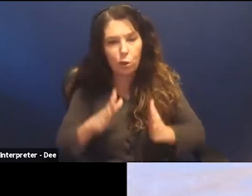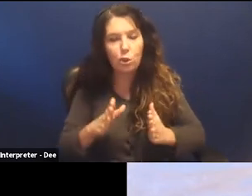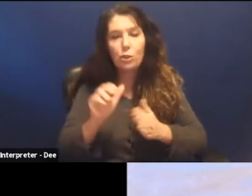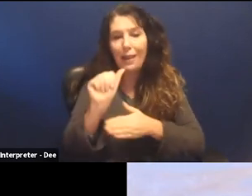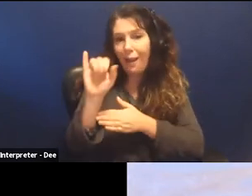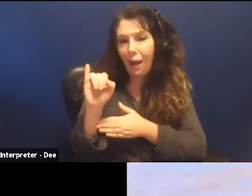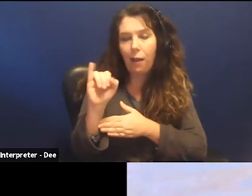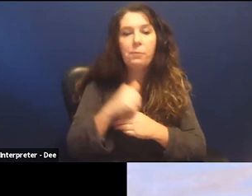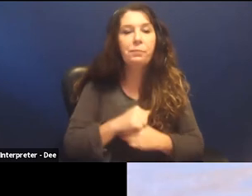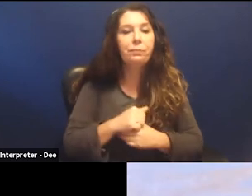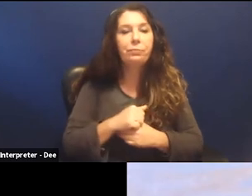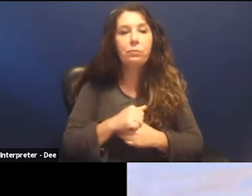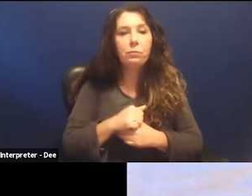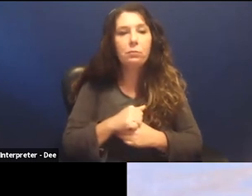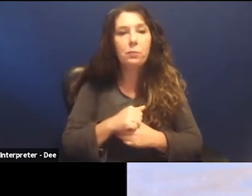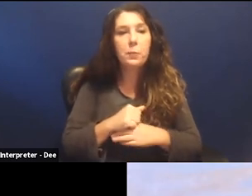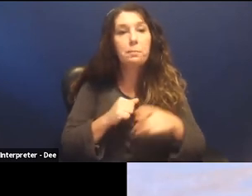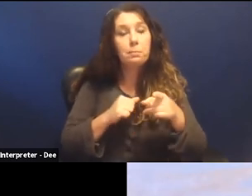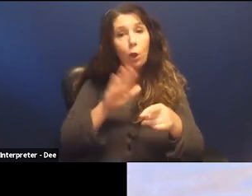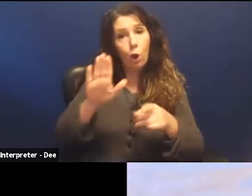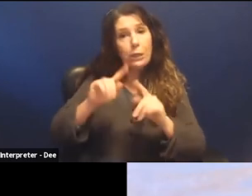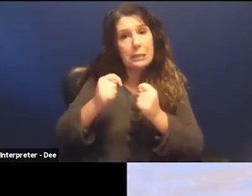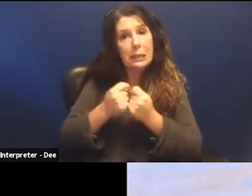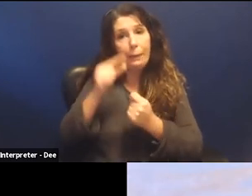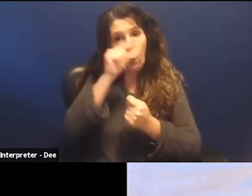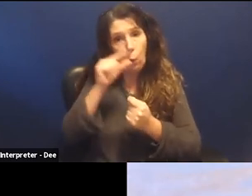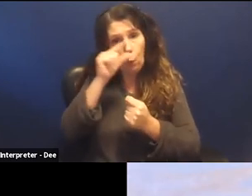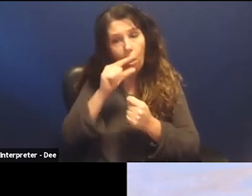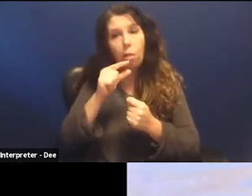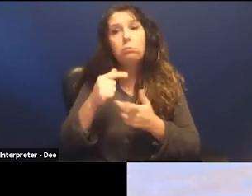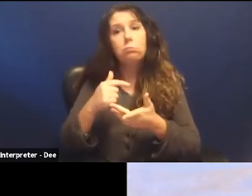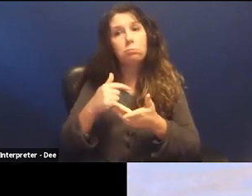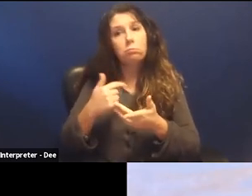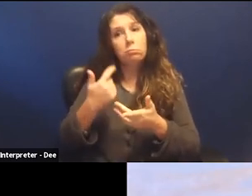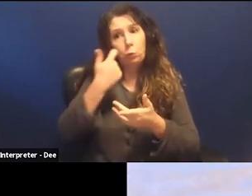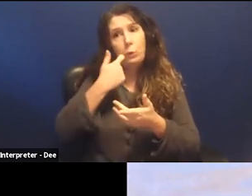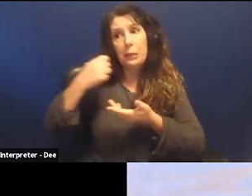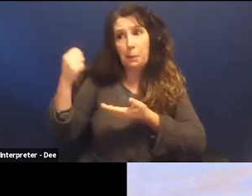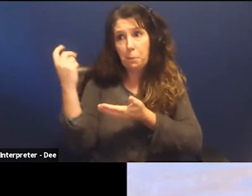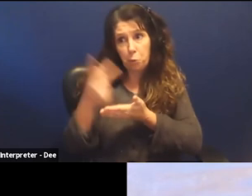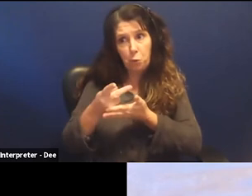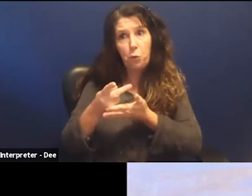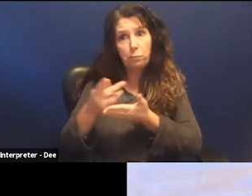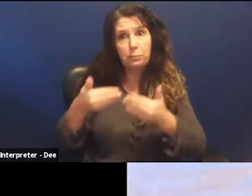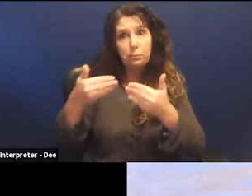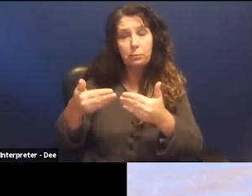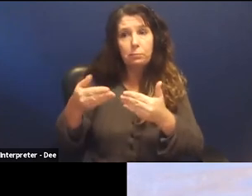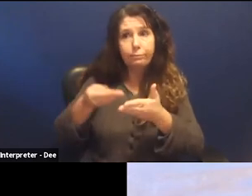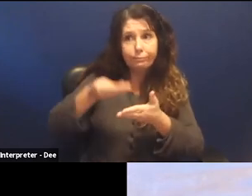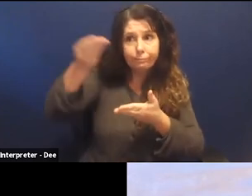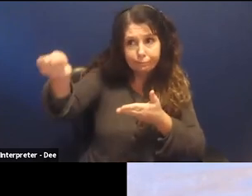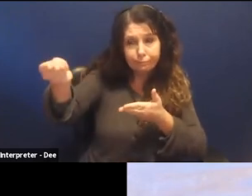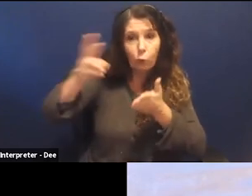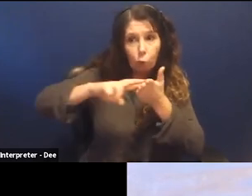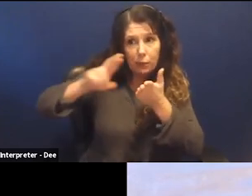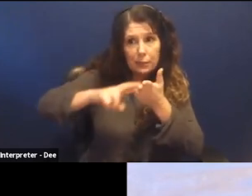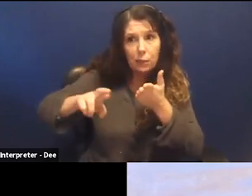And so she and her team at Google had recently been approved to submit this particular research paper to a conference.